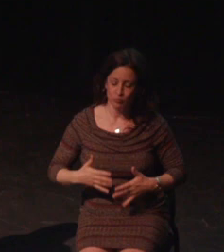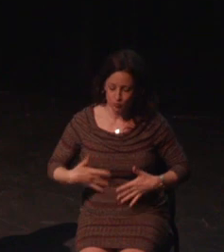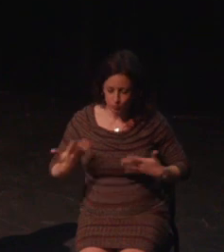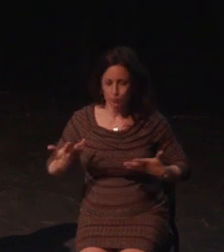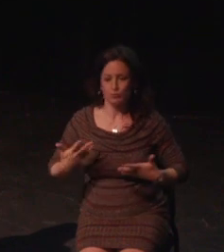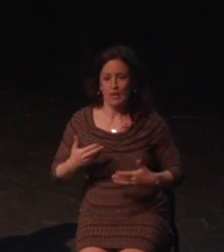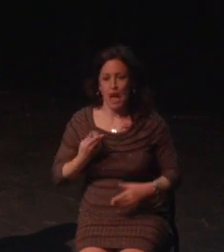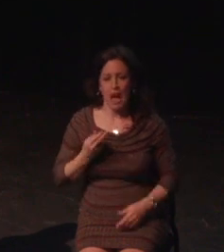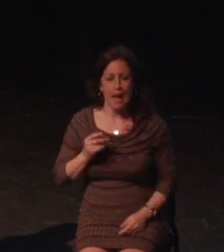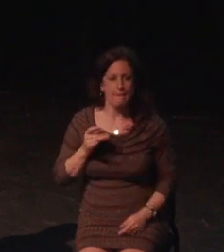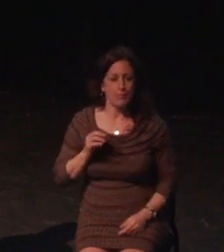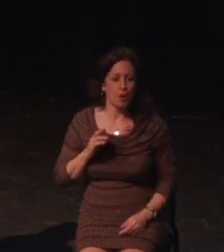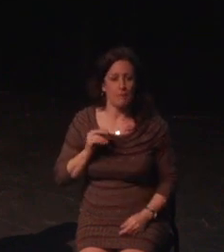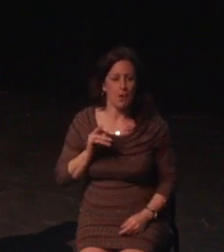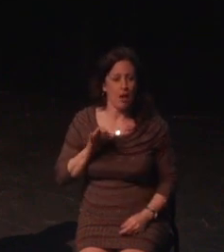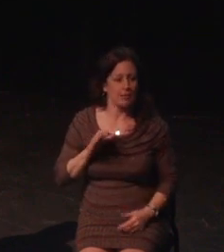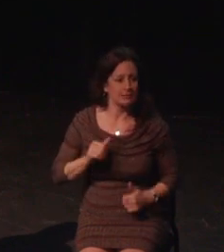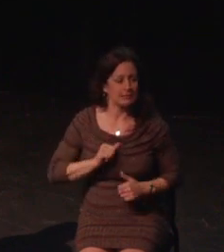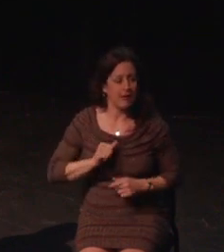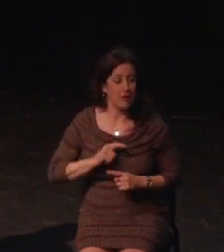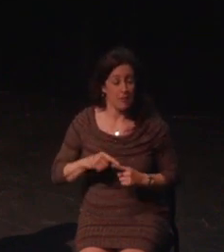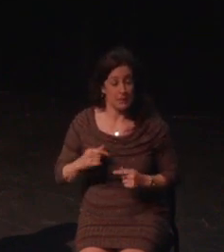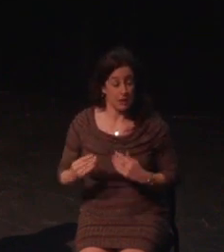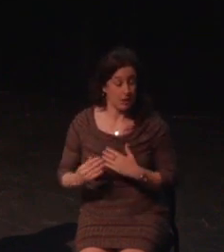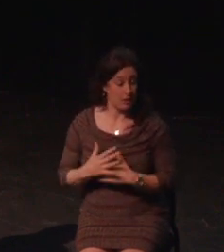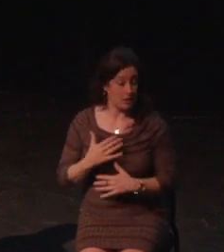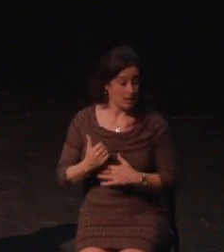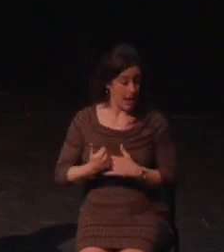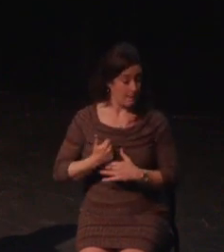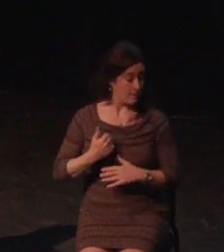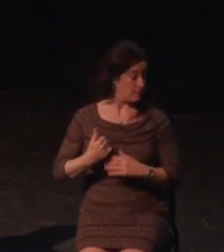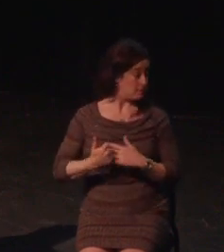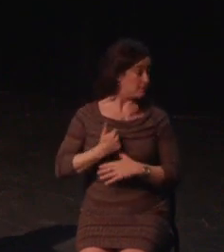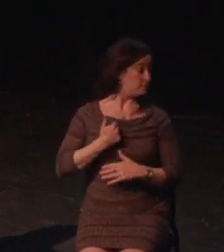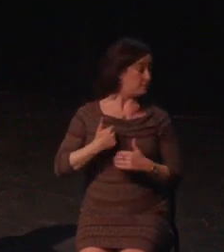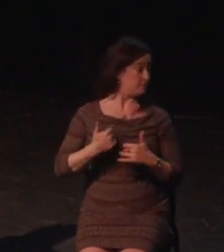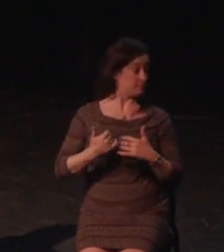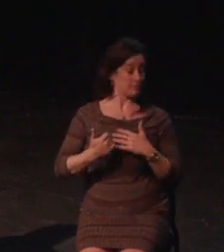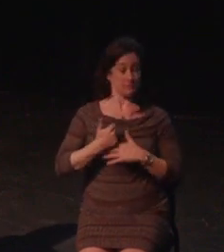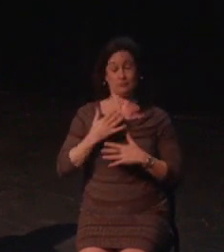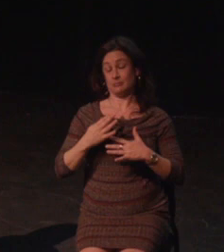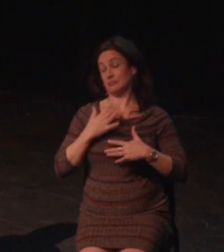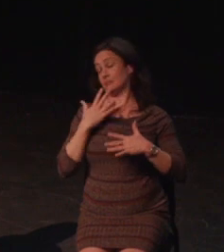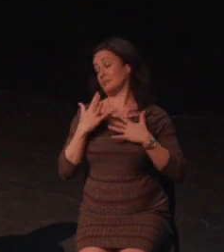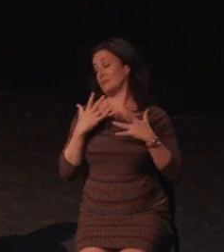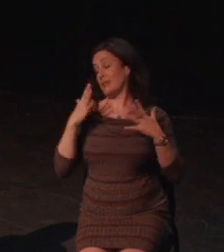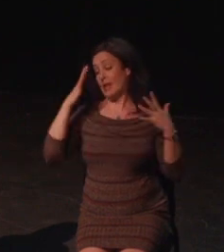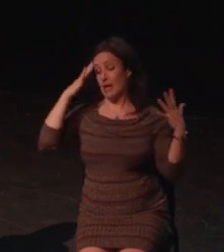accomplishment for the industry,but they weren't inclusive of disabled people. Emotion broken, and we're right back to feeling isolated and like